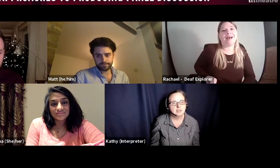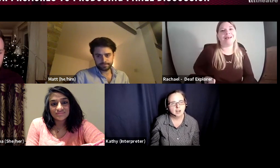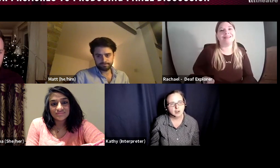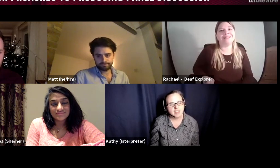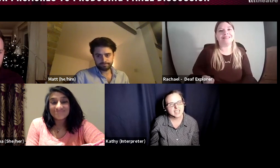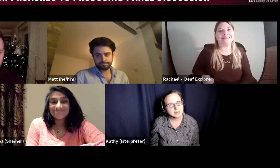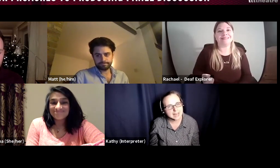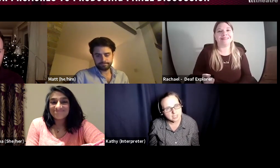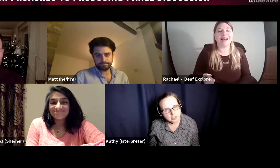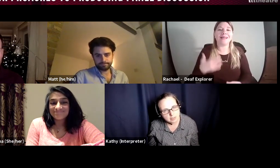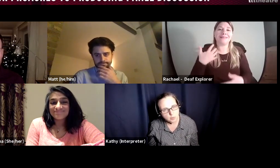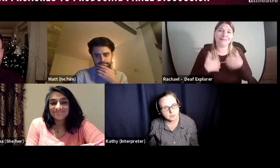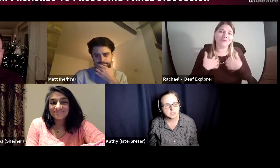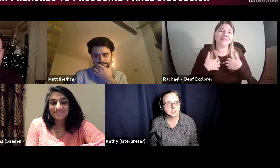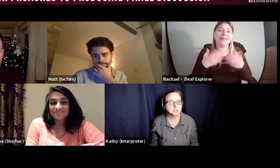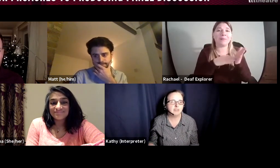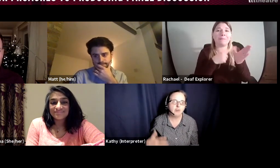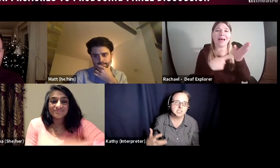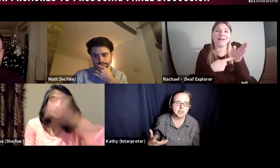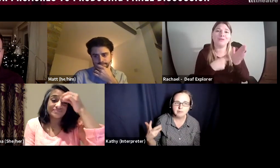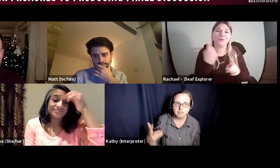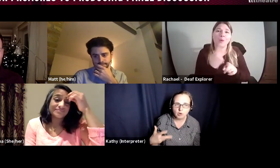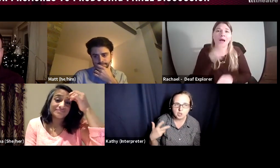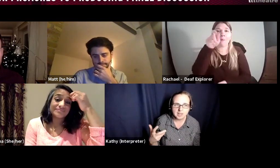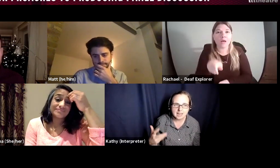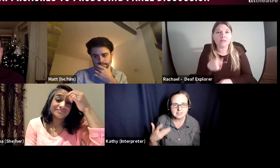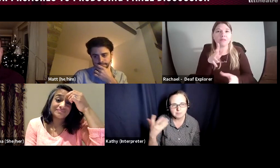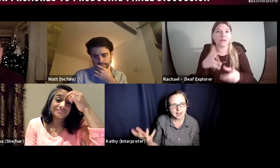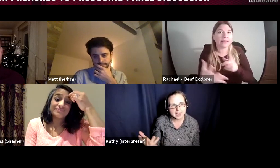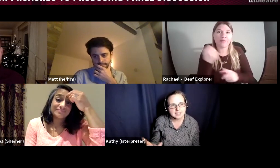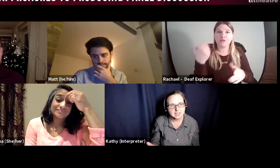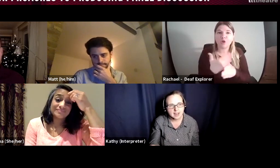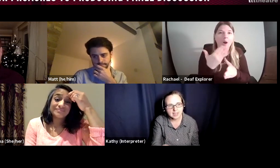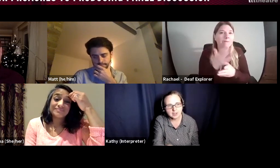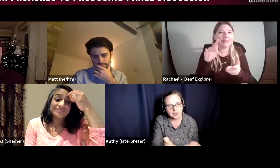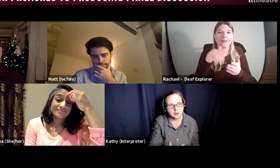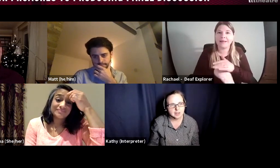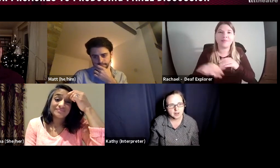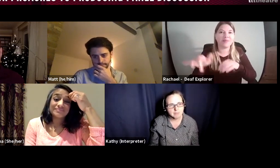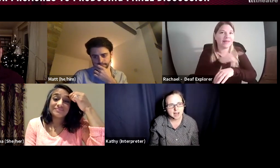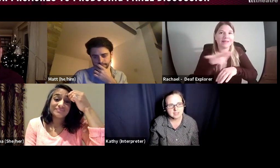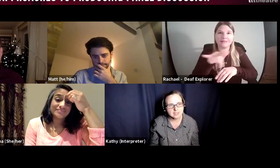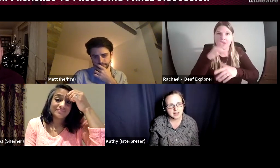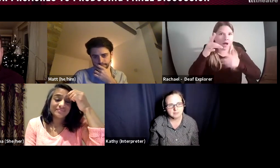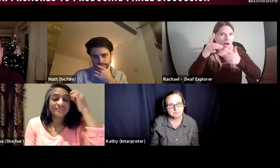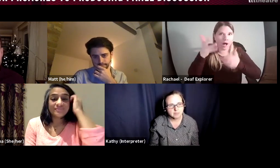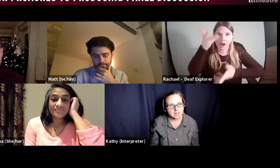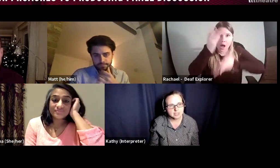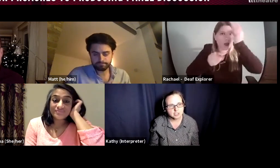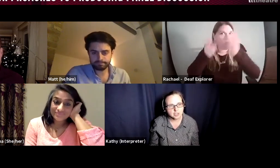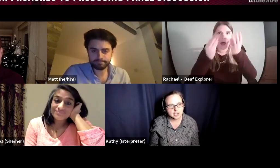a lot of expectation that you do stuff voluntarily before you get paid and Matt mentioned earlier